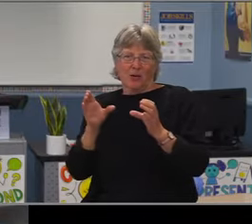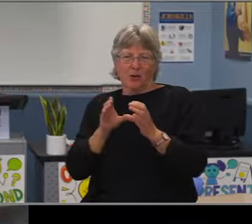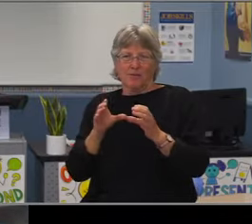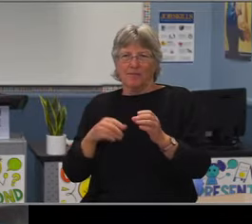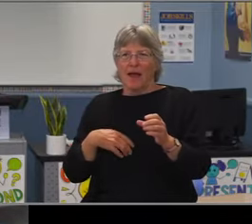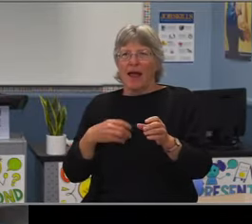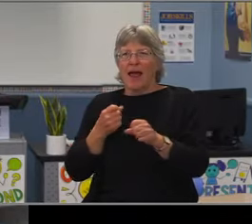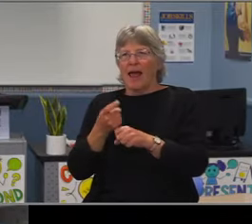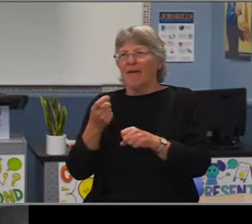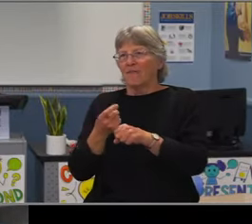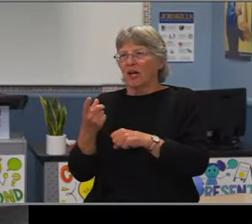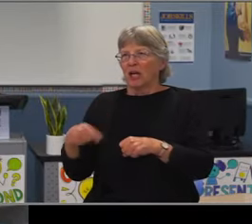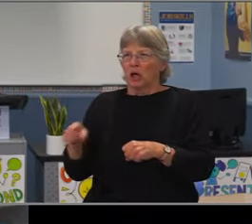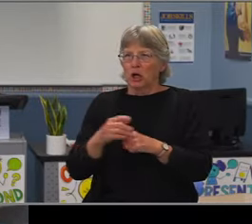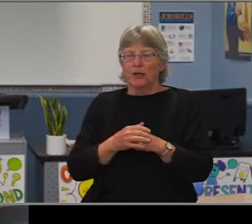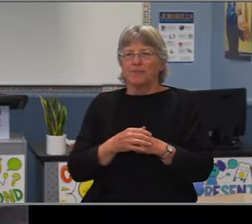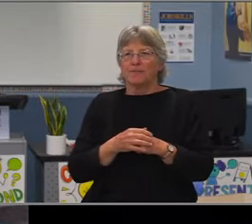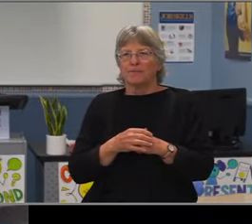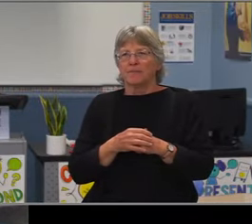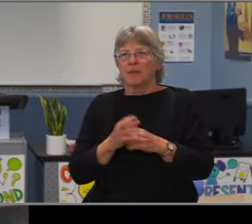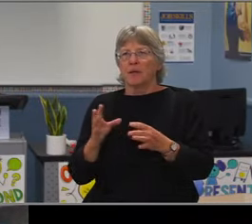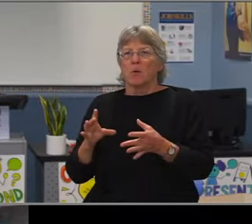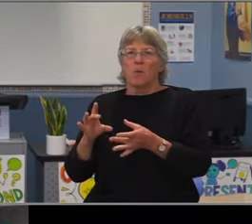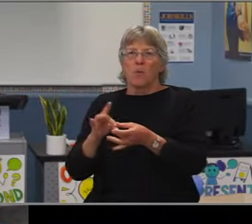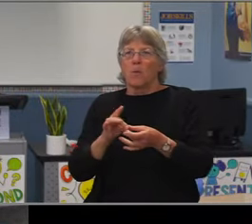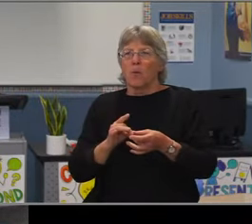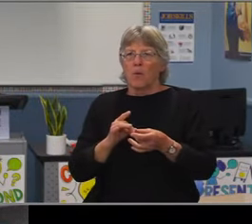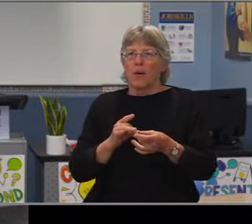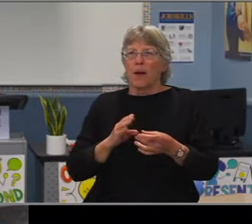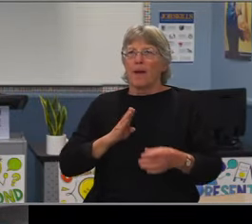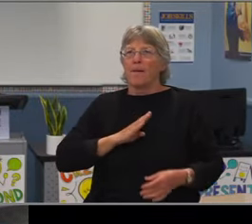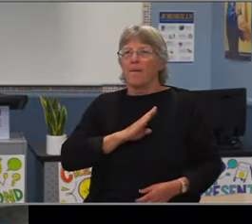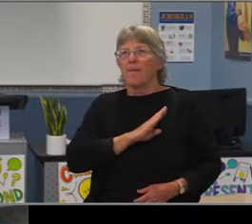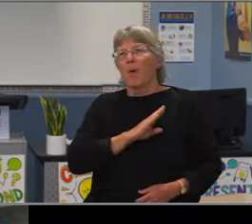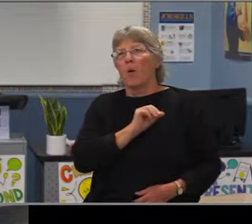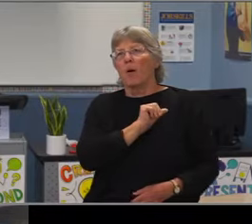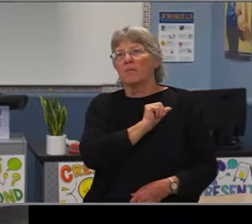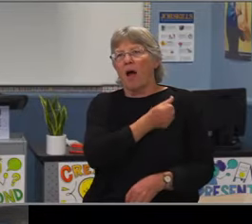It's so tough when we're trying to do this over zoom.